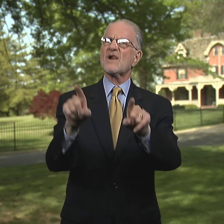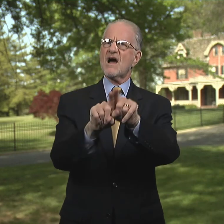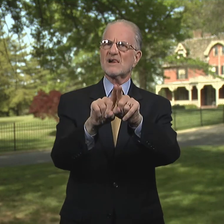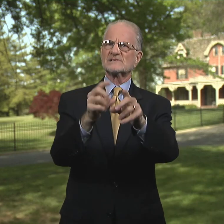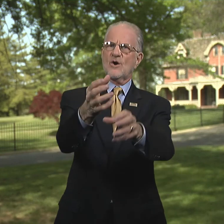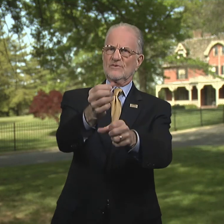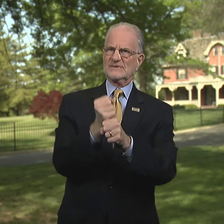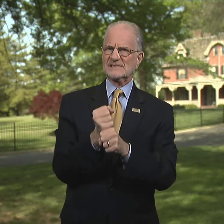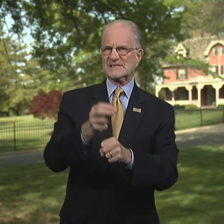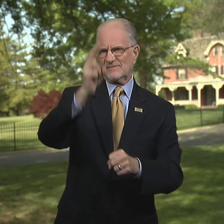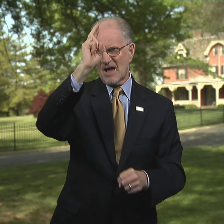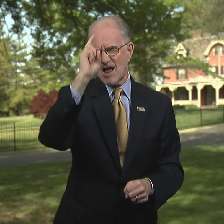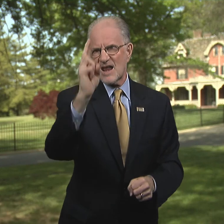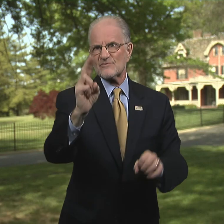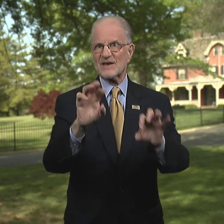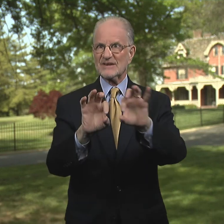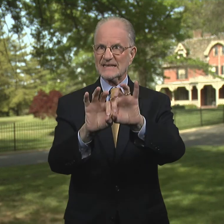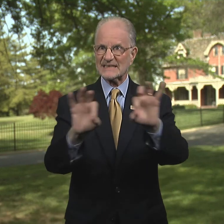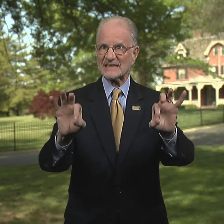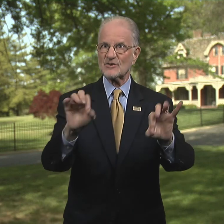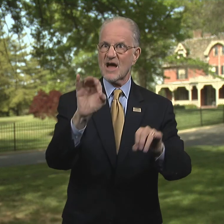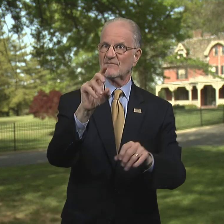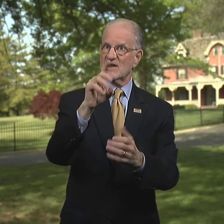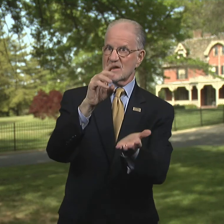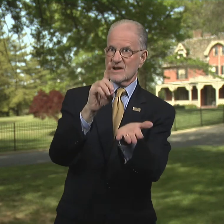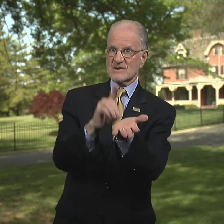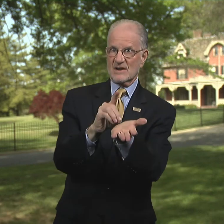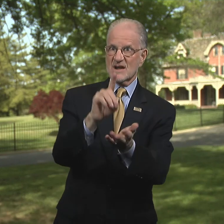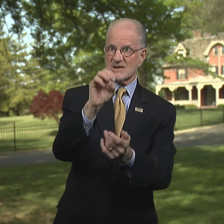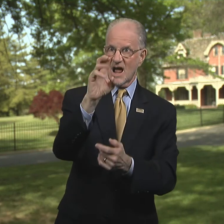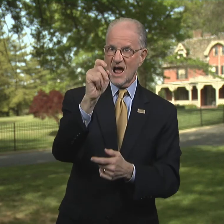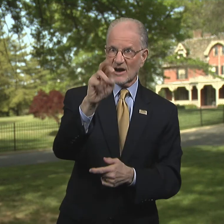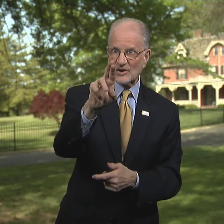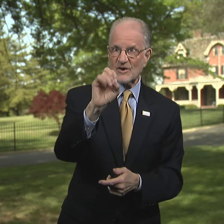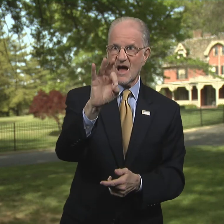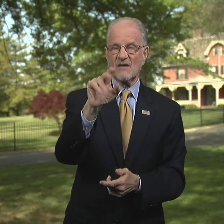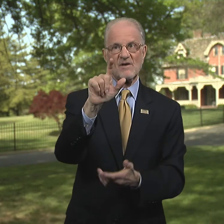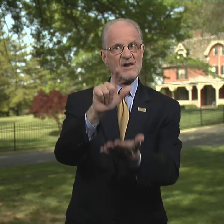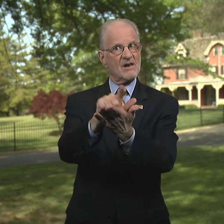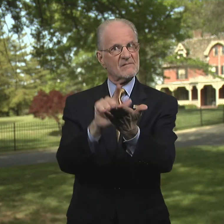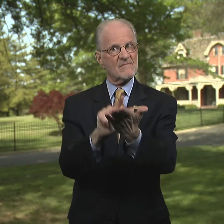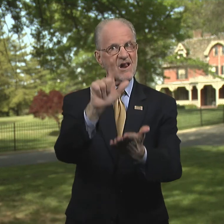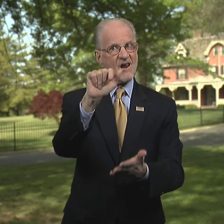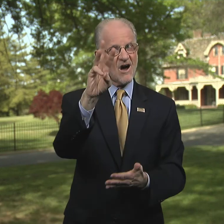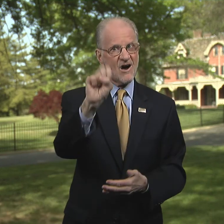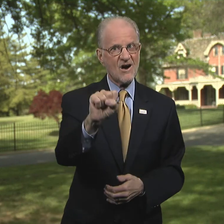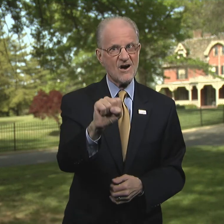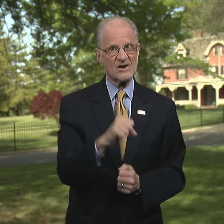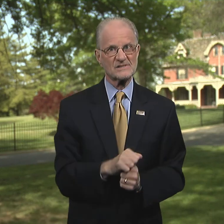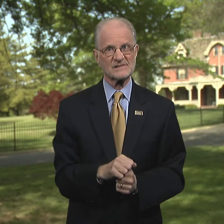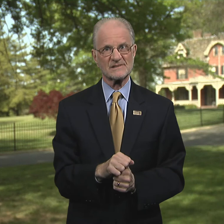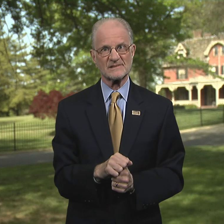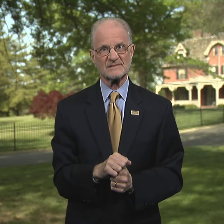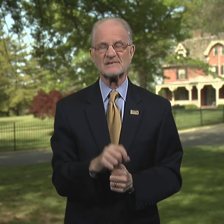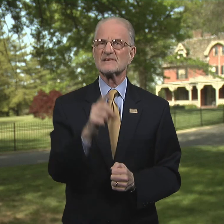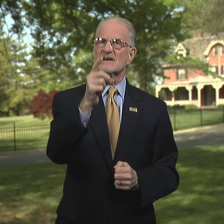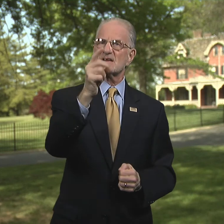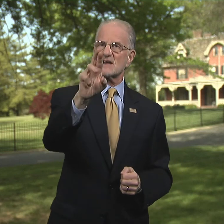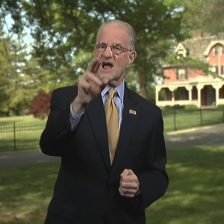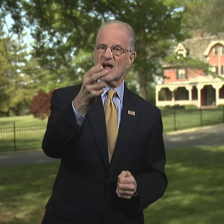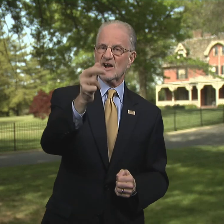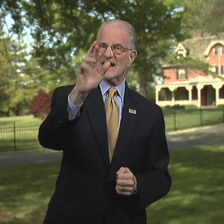He will also receive an honorary degree of Doctor of Laws.